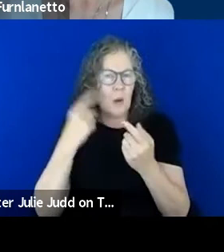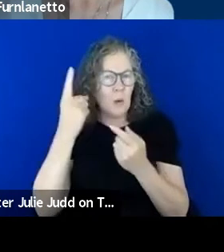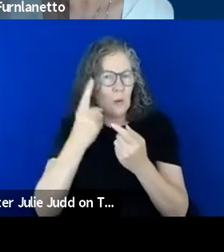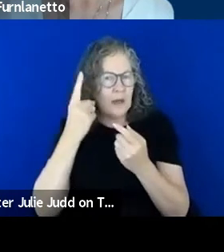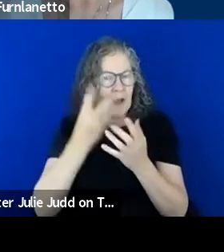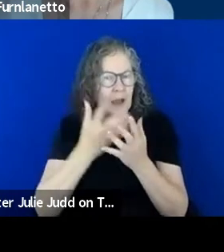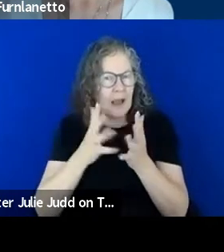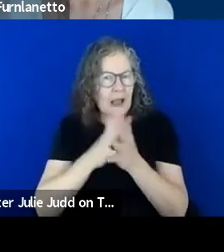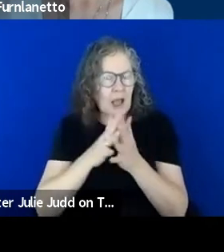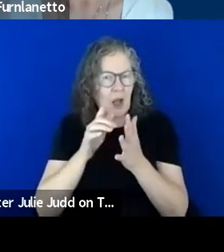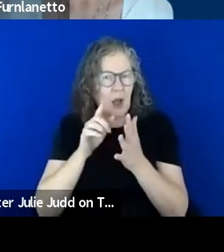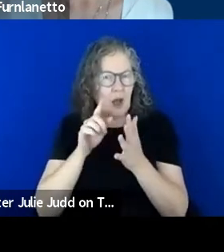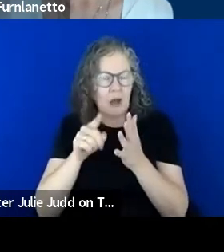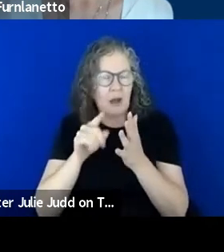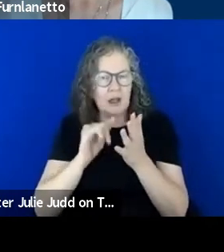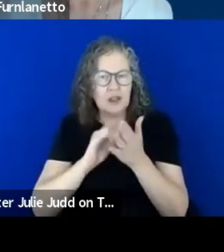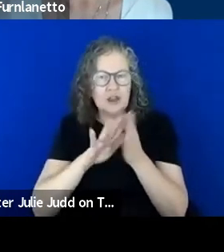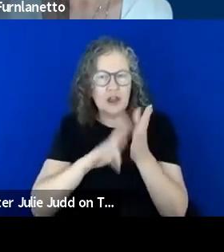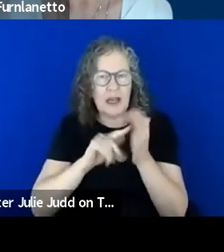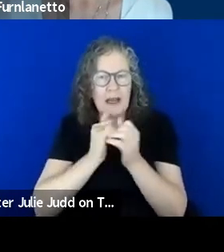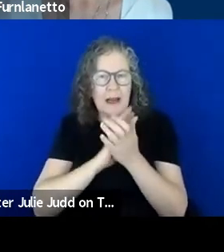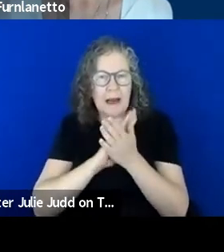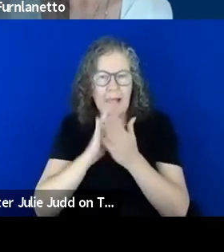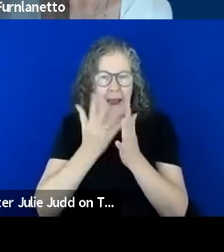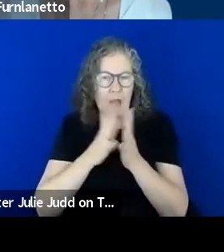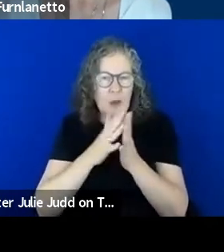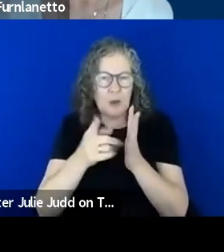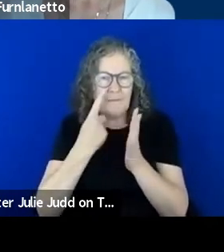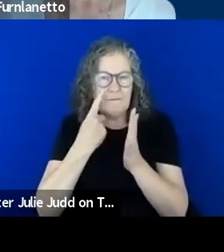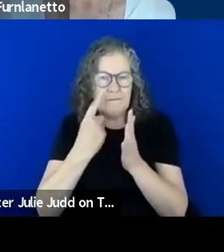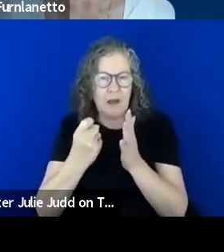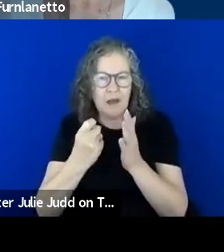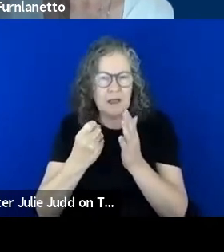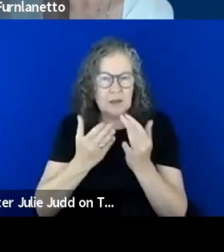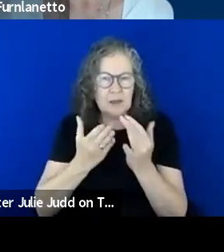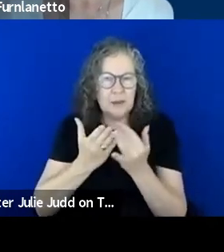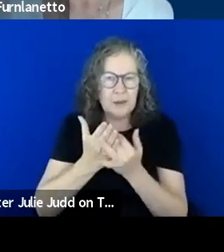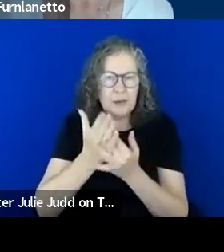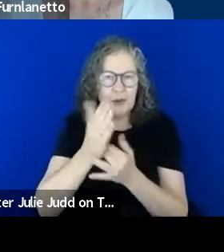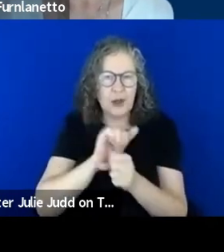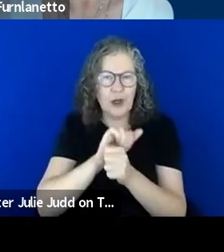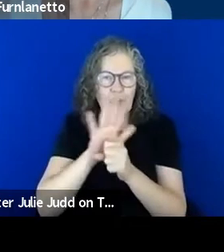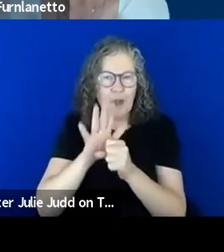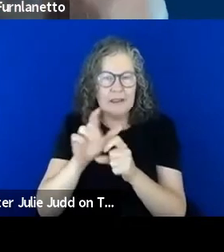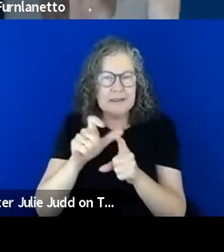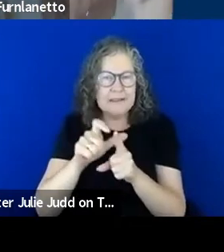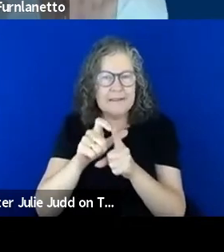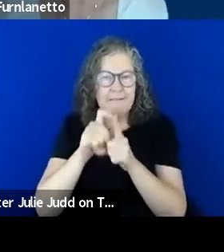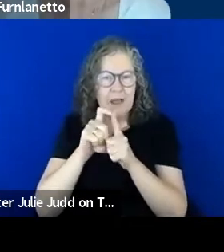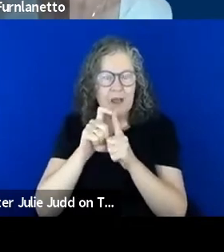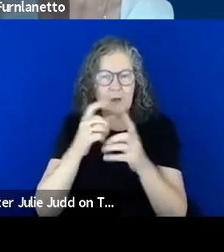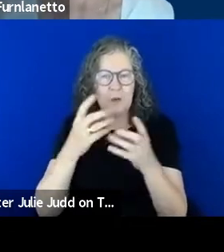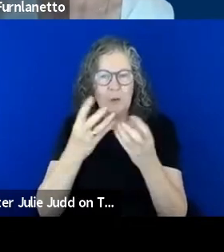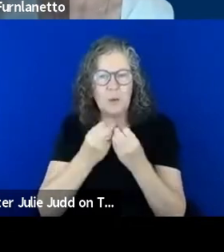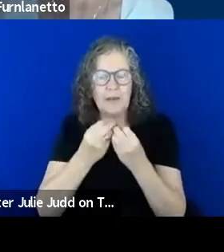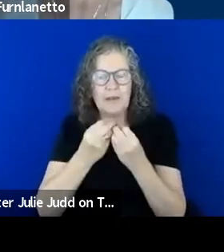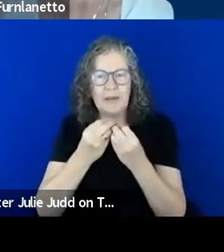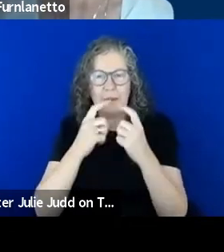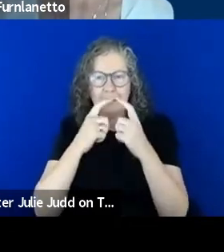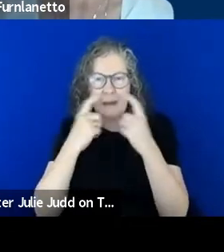COVID your challenges around having everybody masked and not being able to lip read?